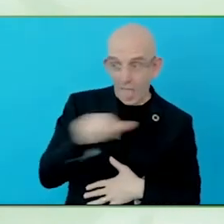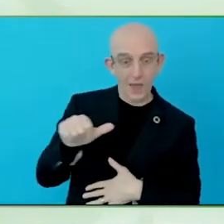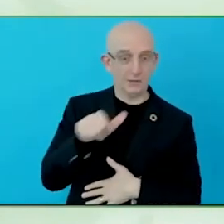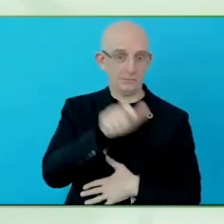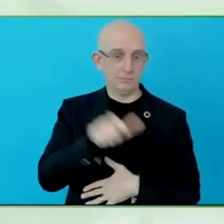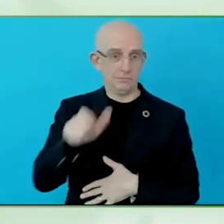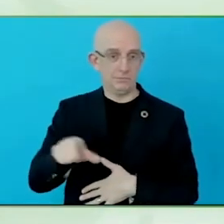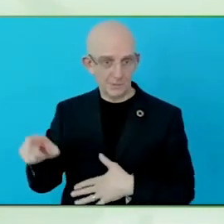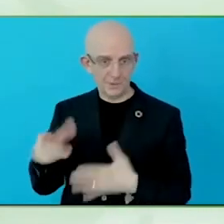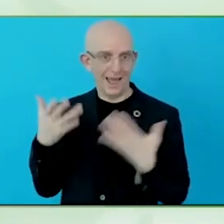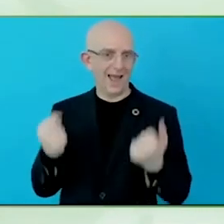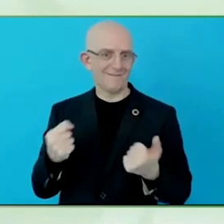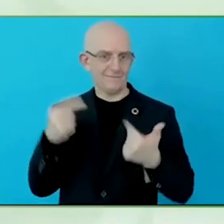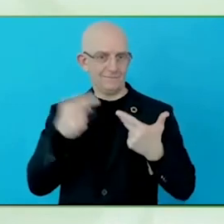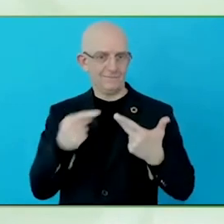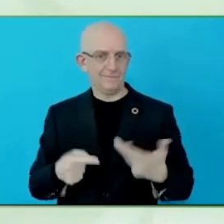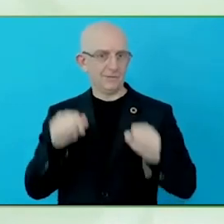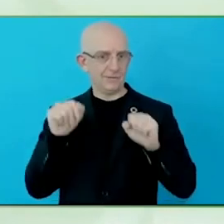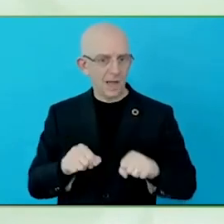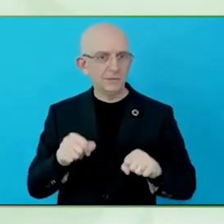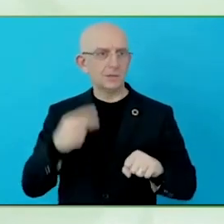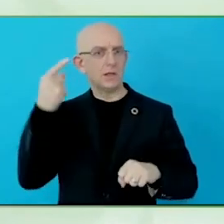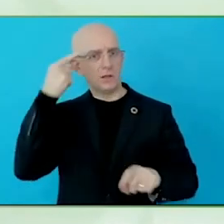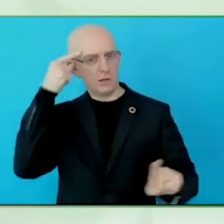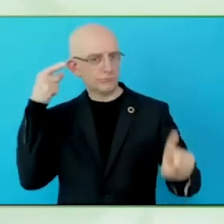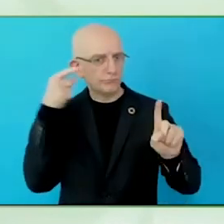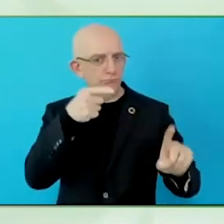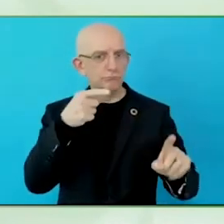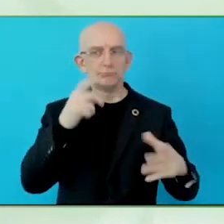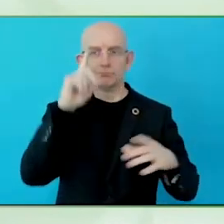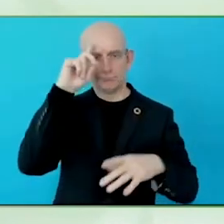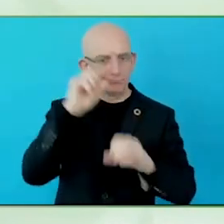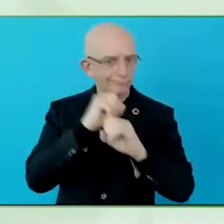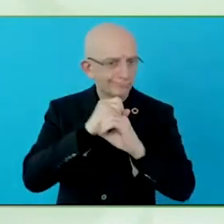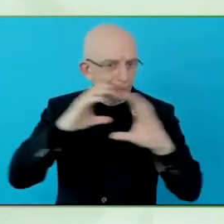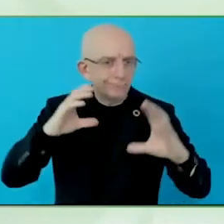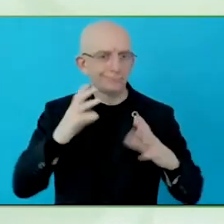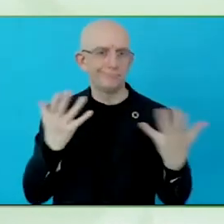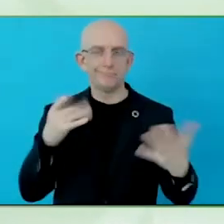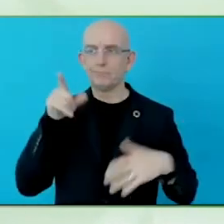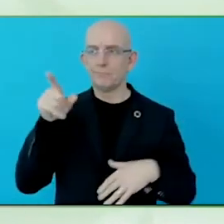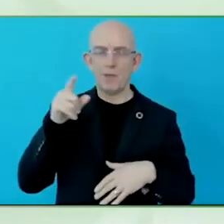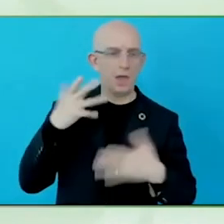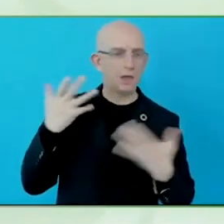that potential first, and where those who take measures to create an enabling